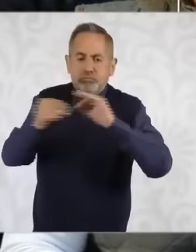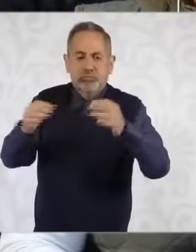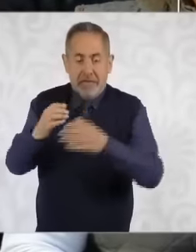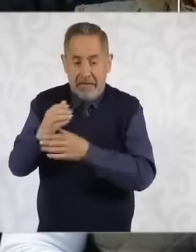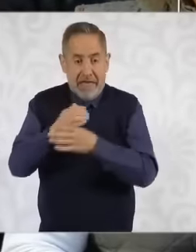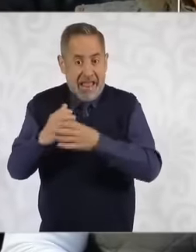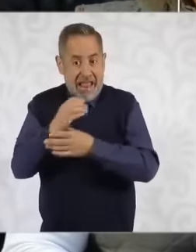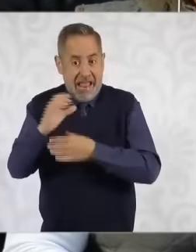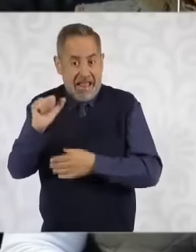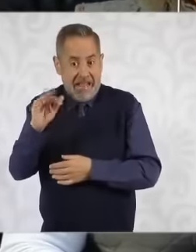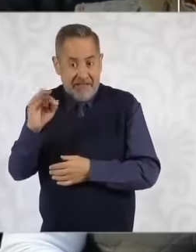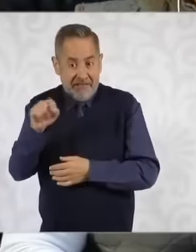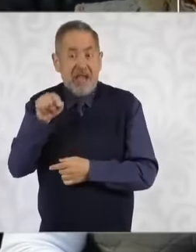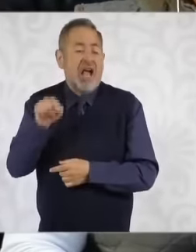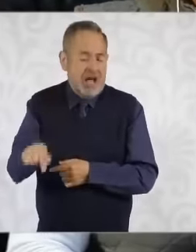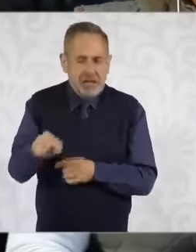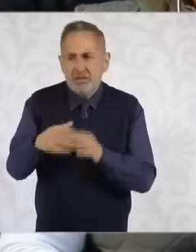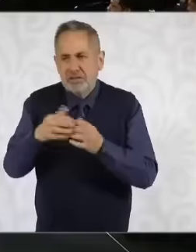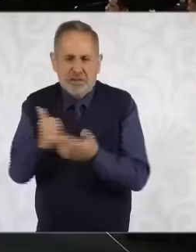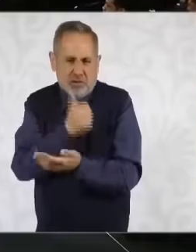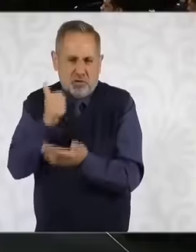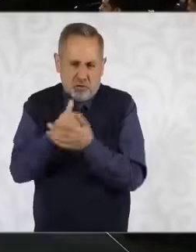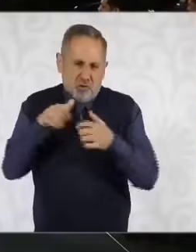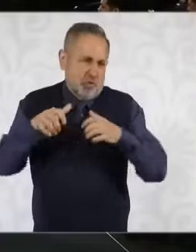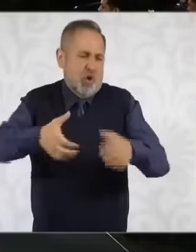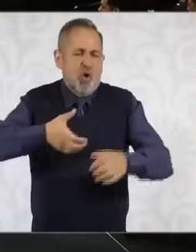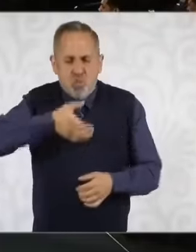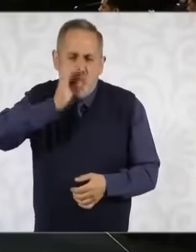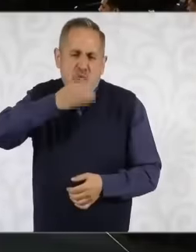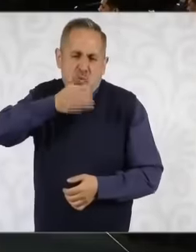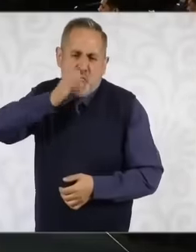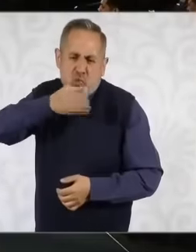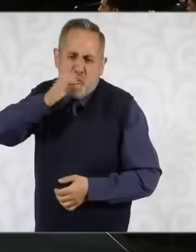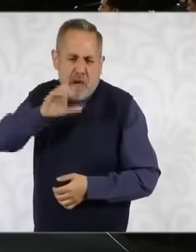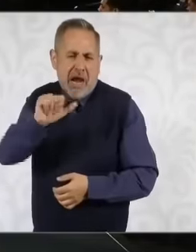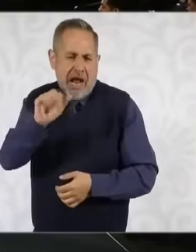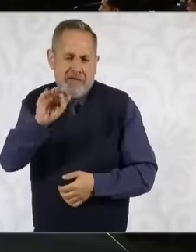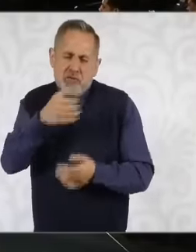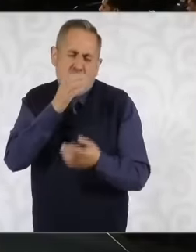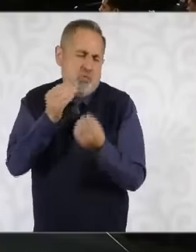people here in the question of urban issues eat or well drink. Rather said eh it also serves